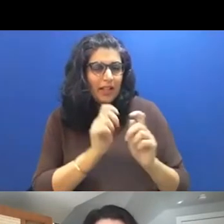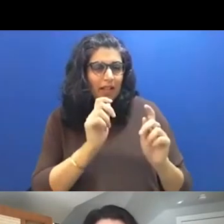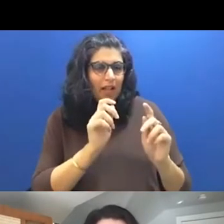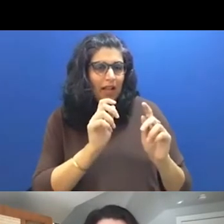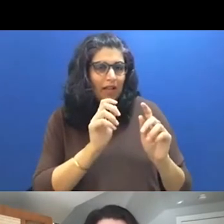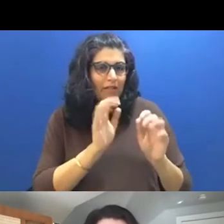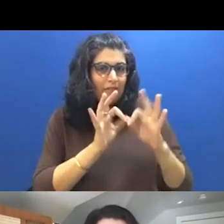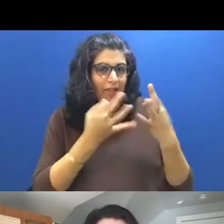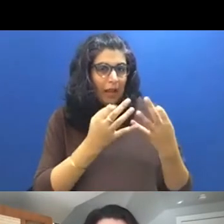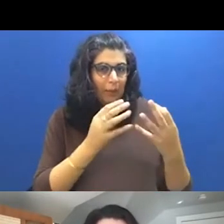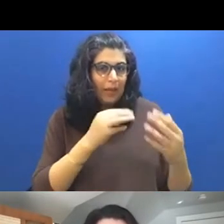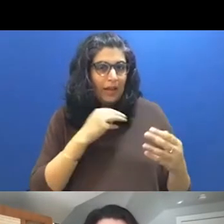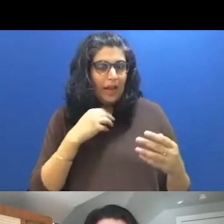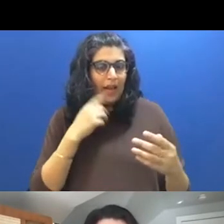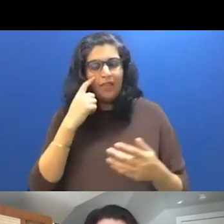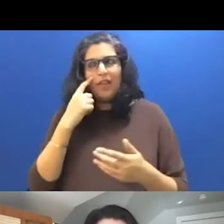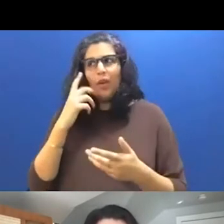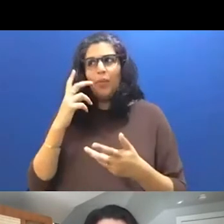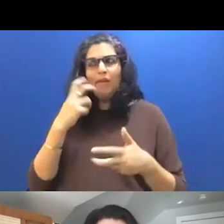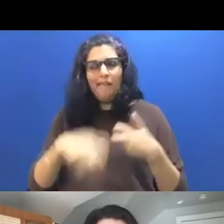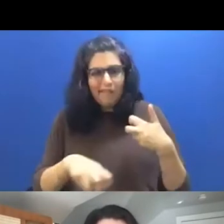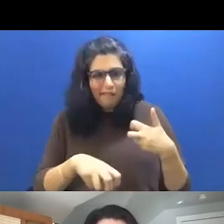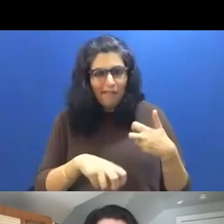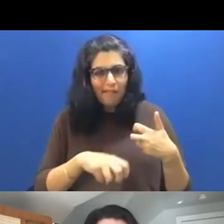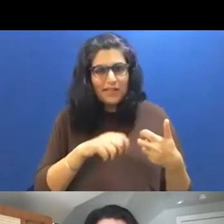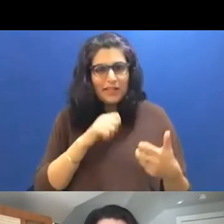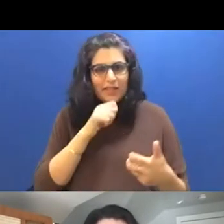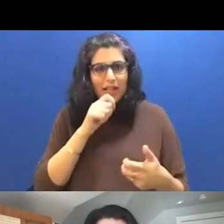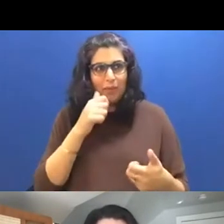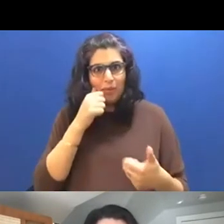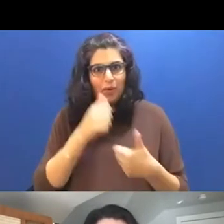it made sense that it would be really hard for her not to be reminded of her own family